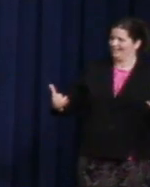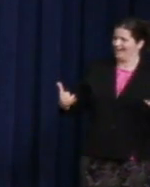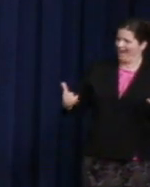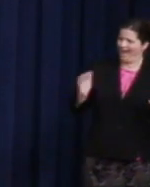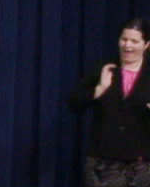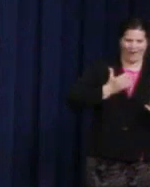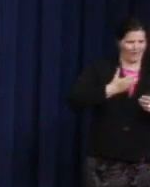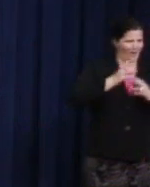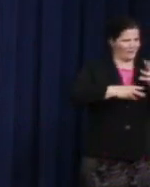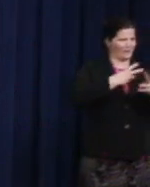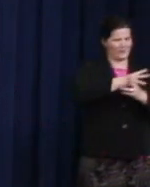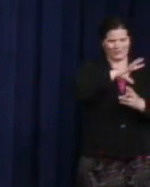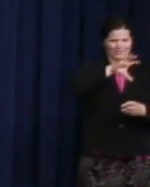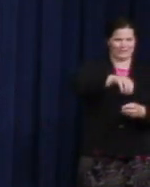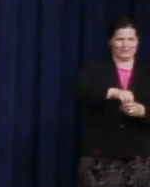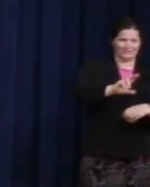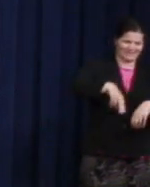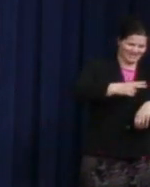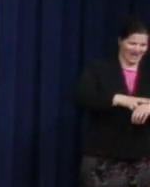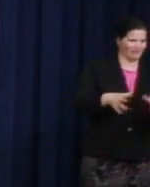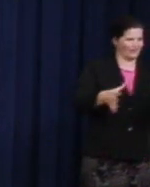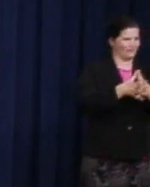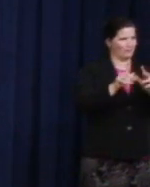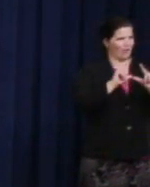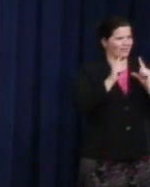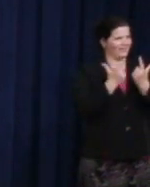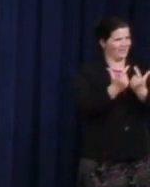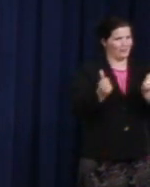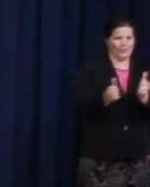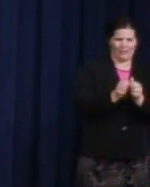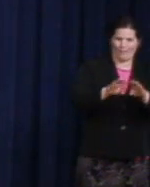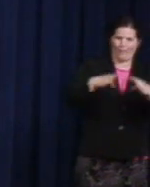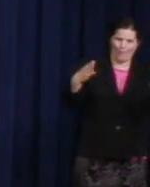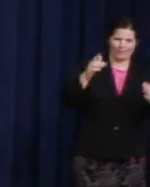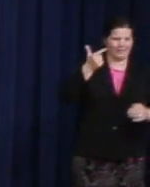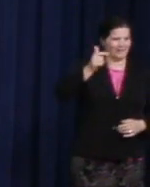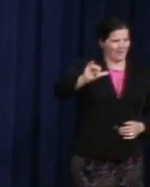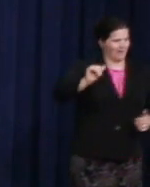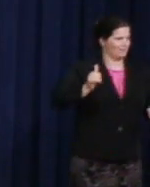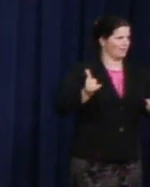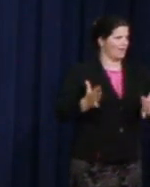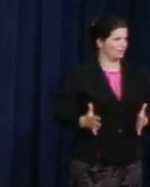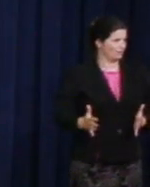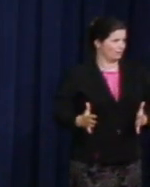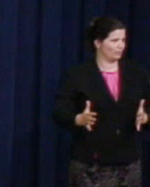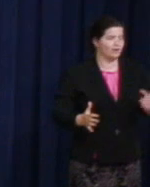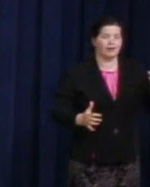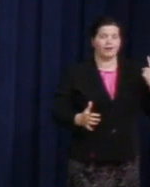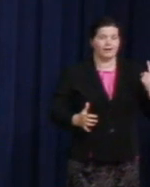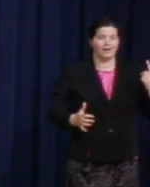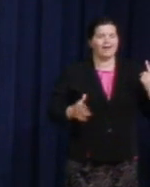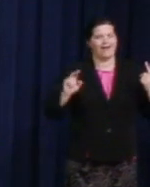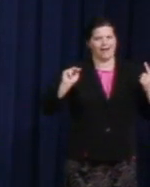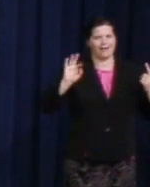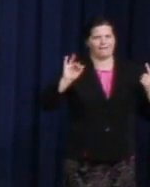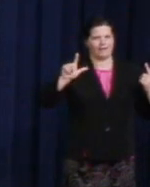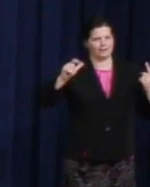drafted an openly gay man, we still live in an age where the NFL can fire him for being gay.